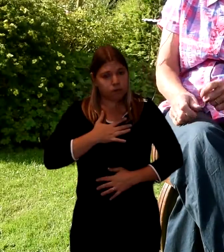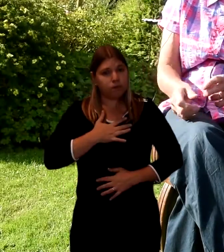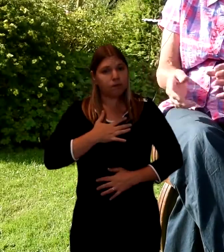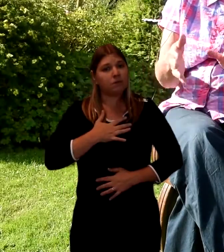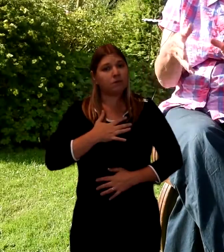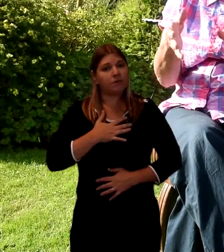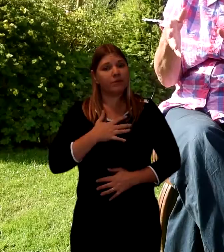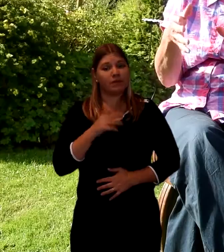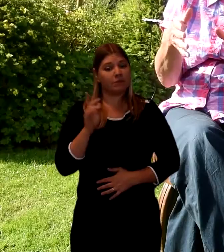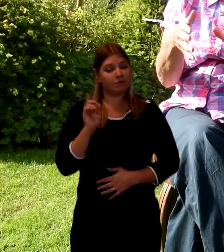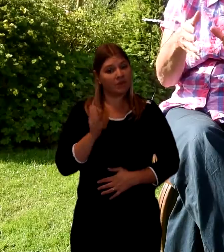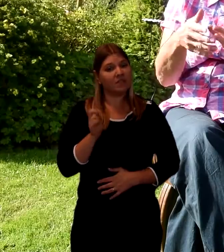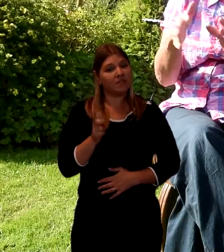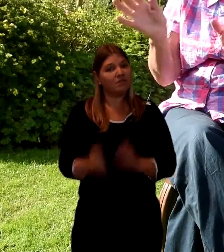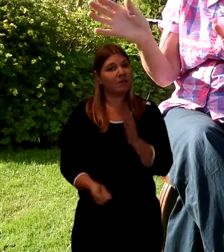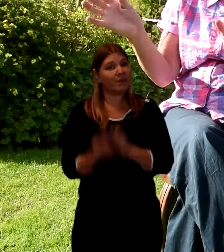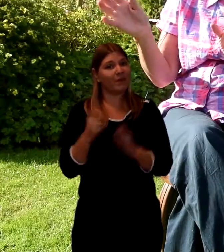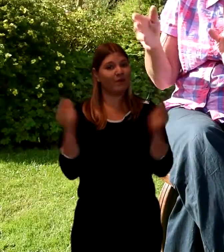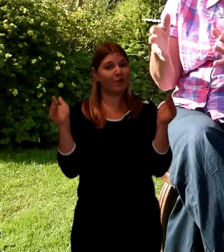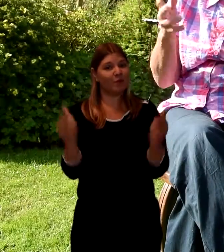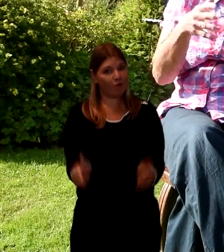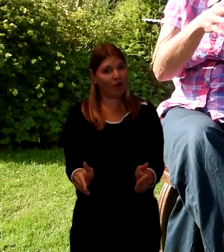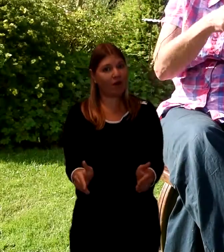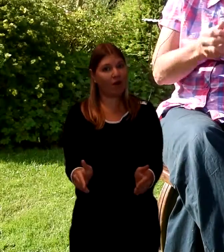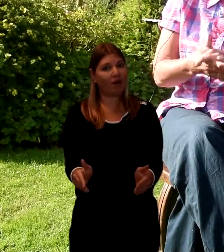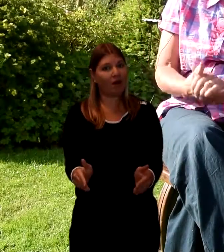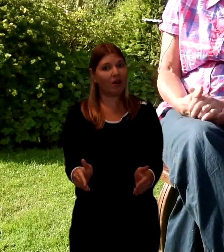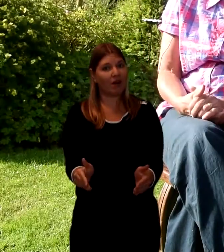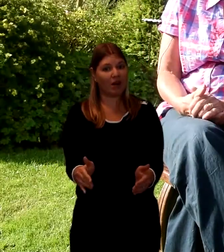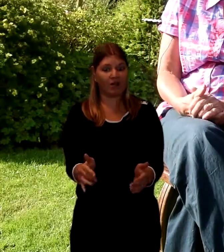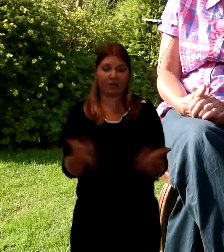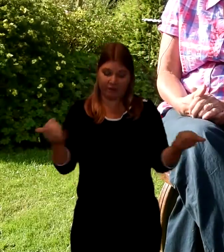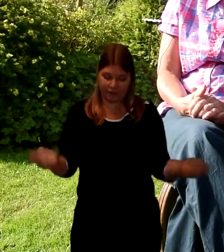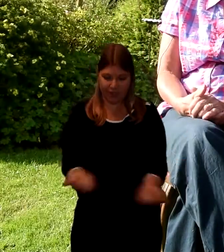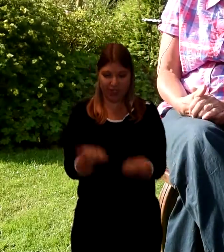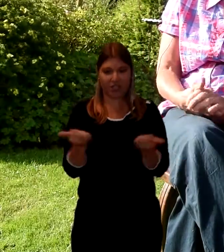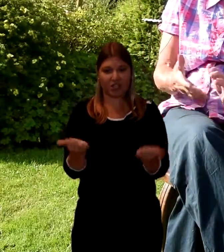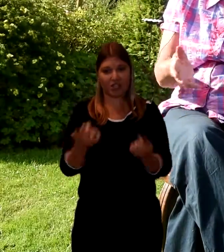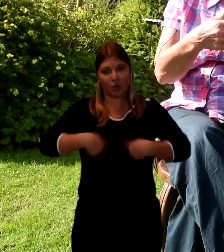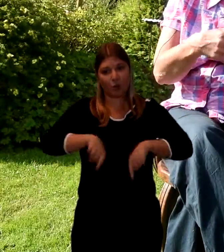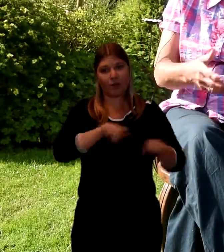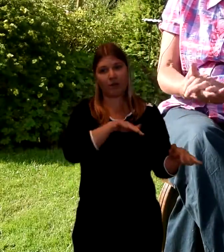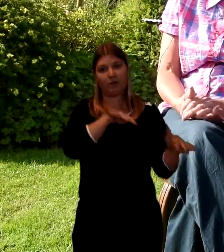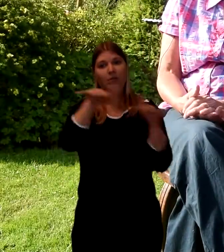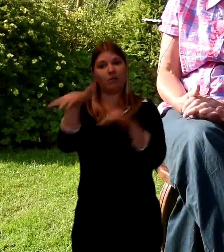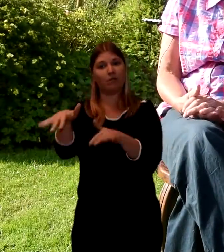So that's what happened there. And then after the service we off went off to the wake.